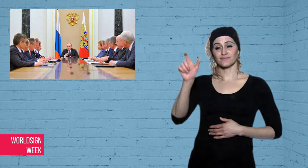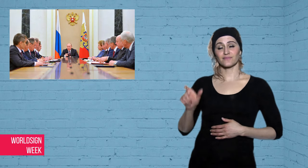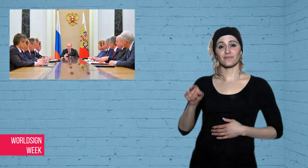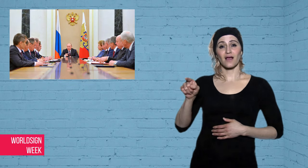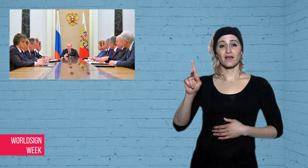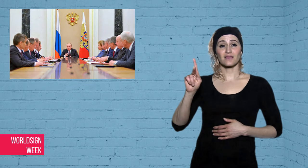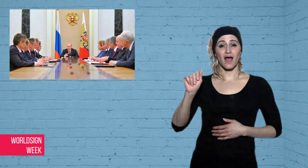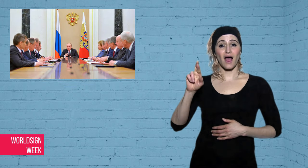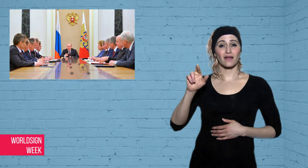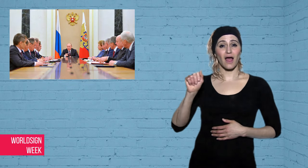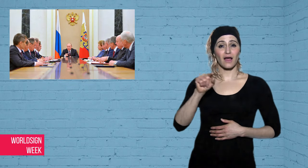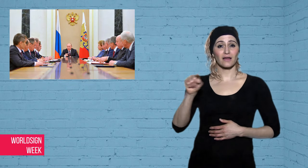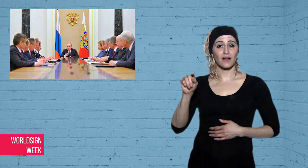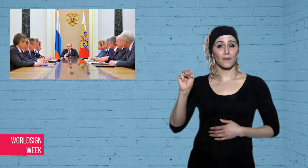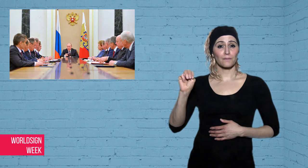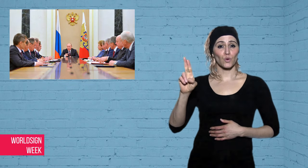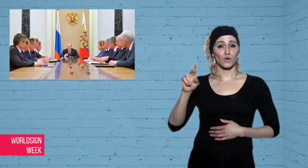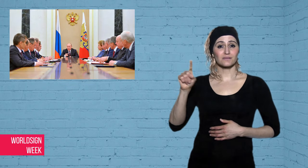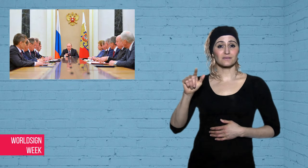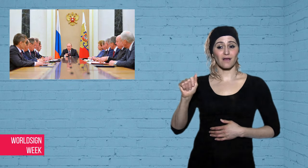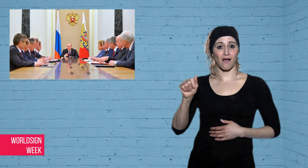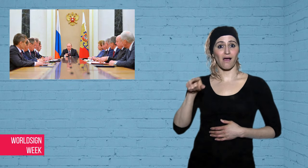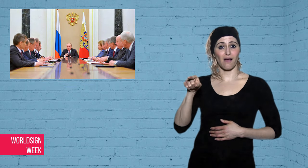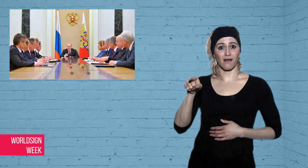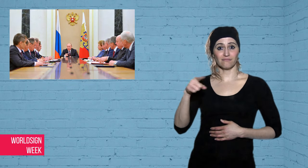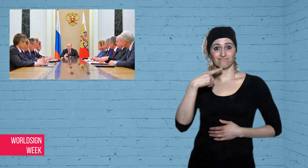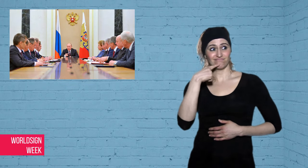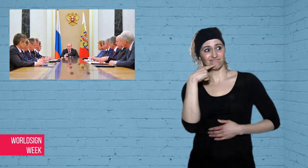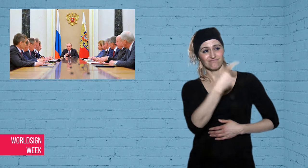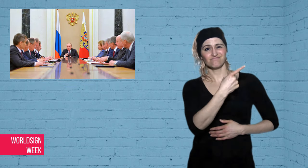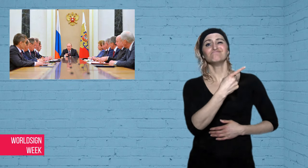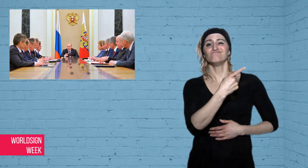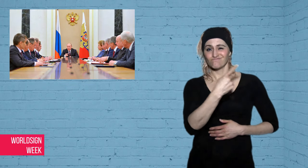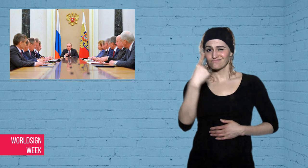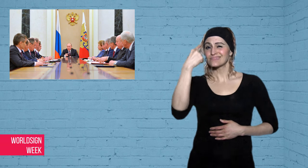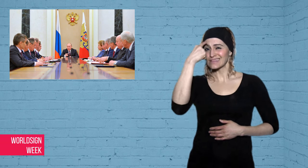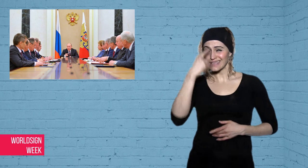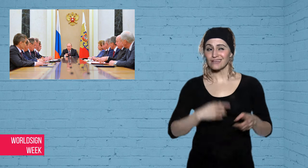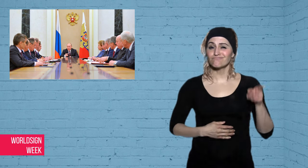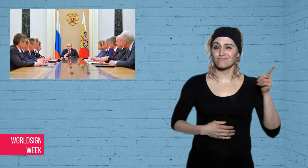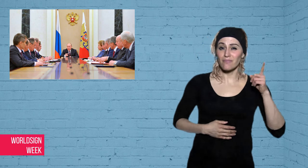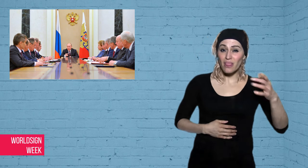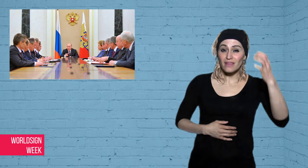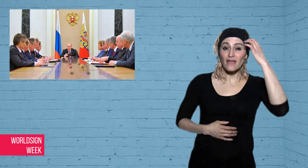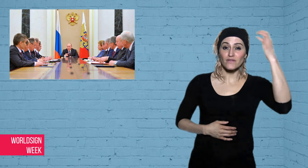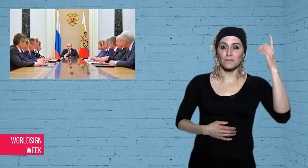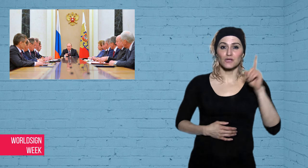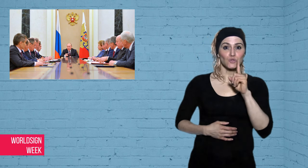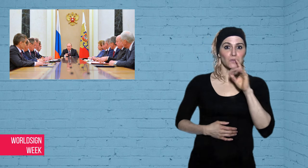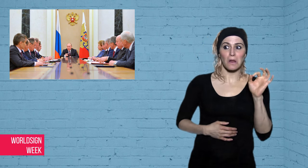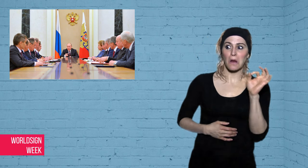Kara-Murza’s claims cannot be